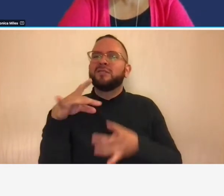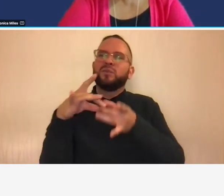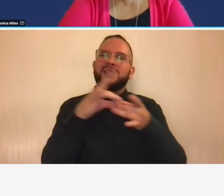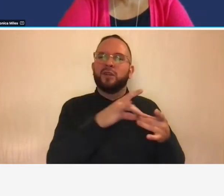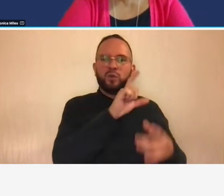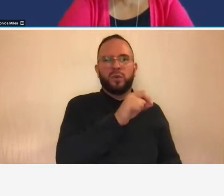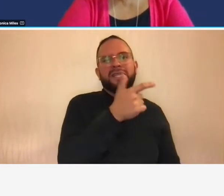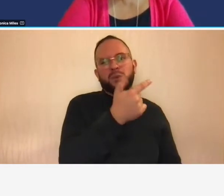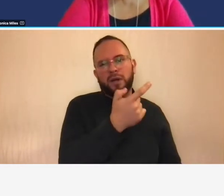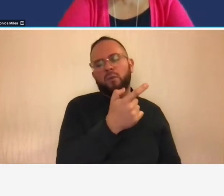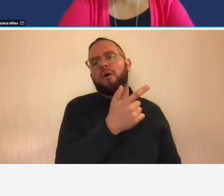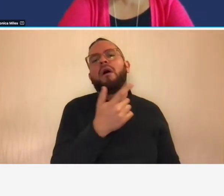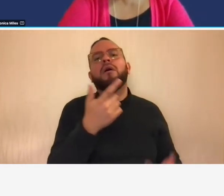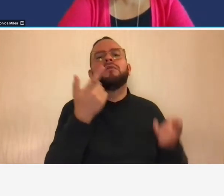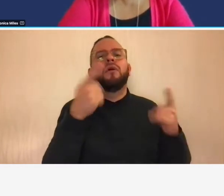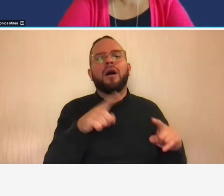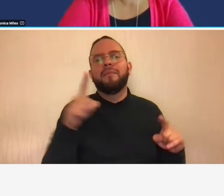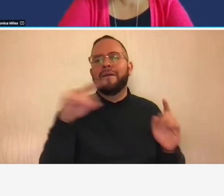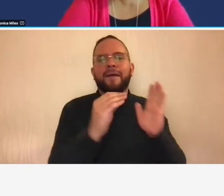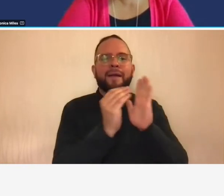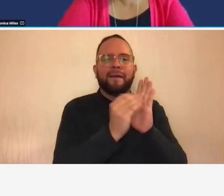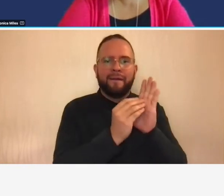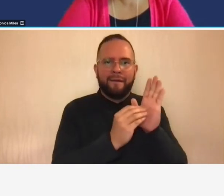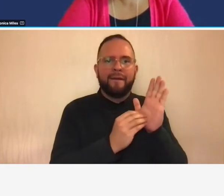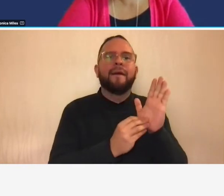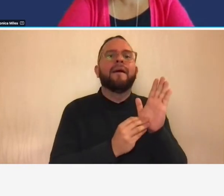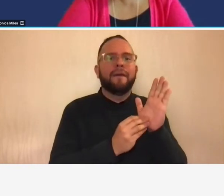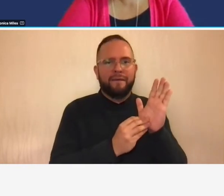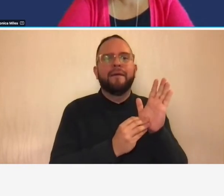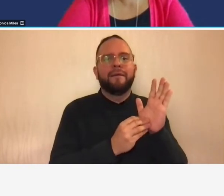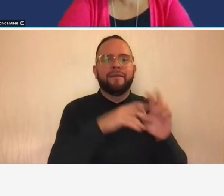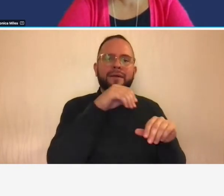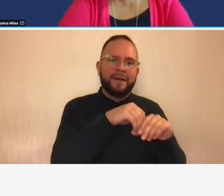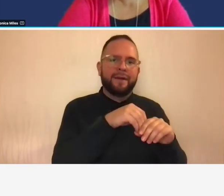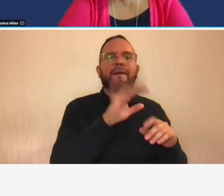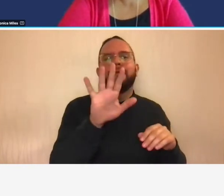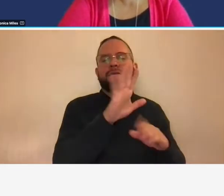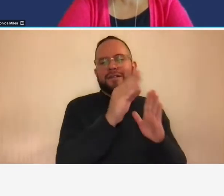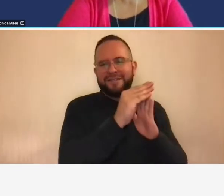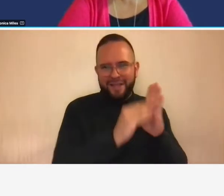accrued them in their financial statements so the answer is correct if you said xyz